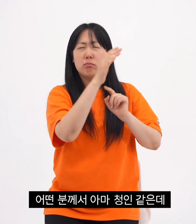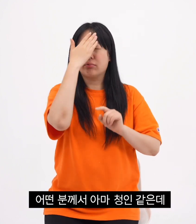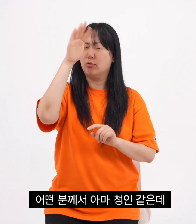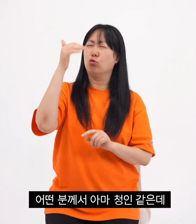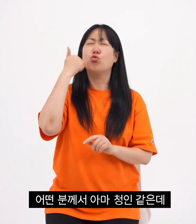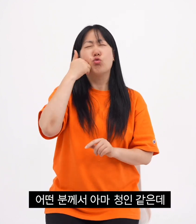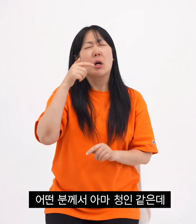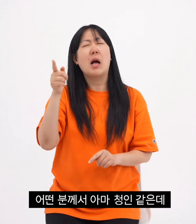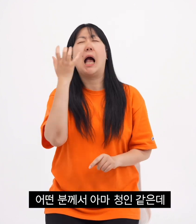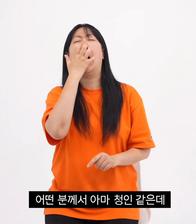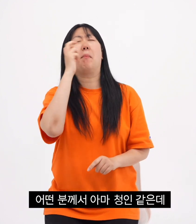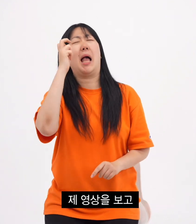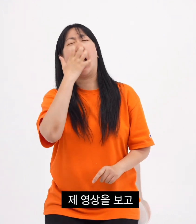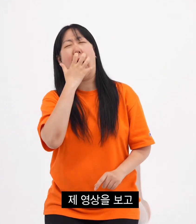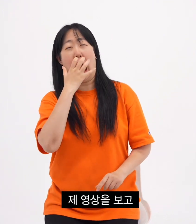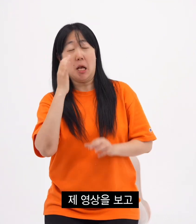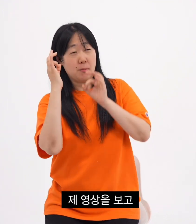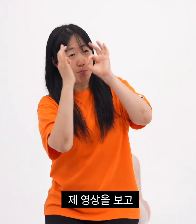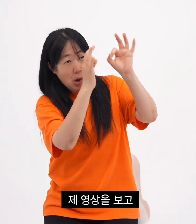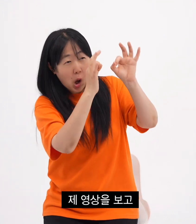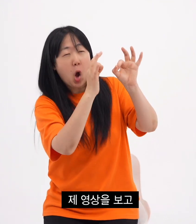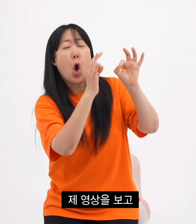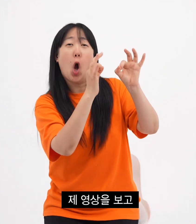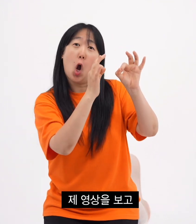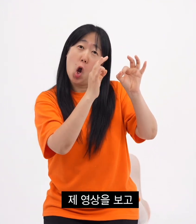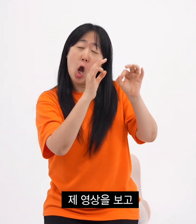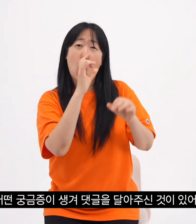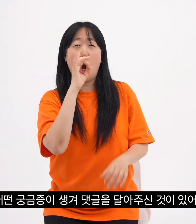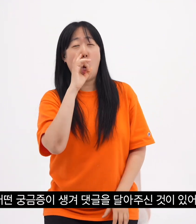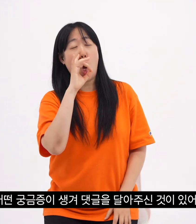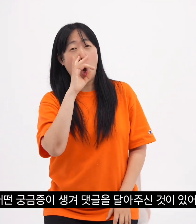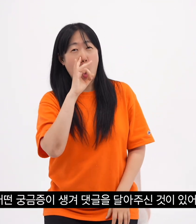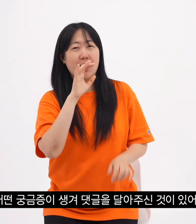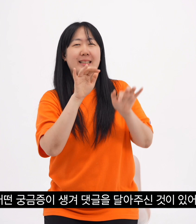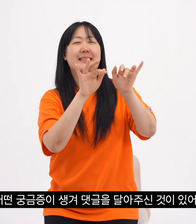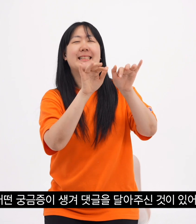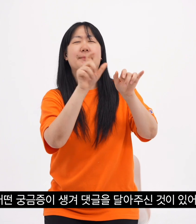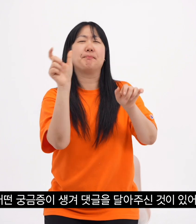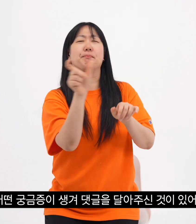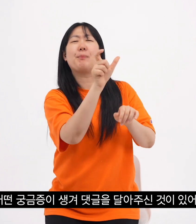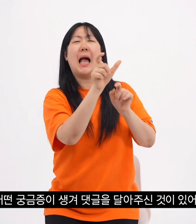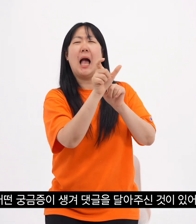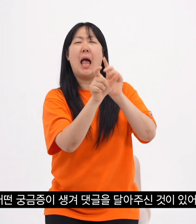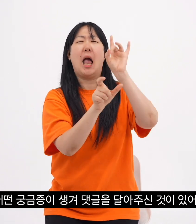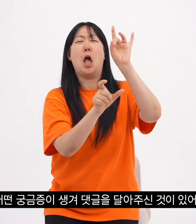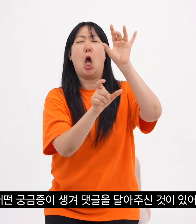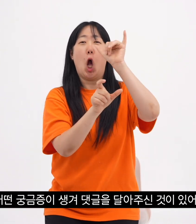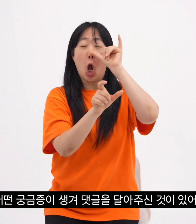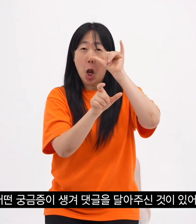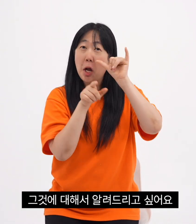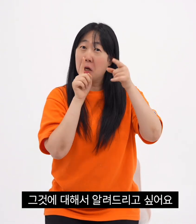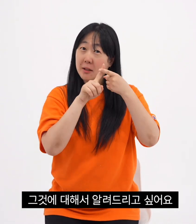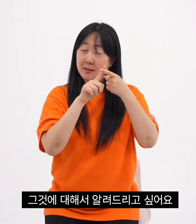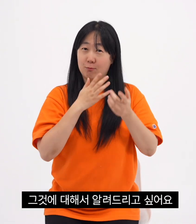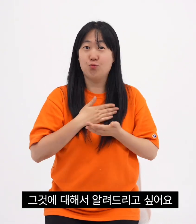Some people are probably hearing people, but after watching my video, they came up with some questions and commented.